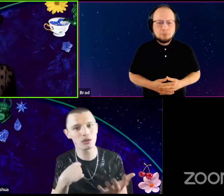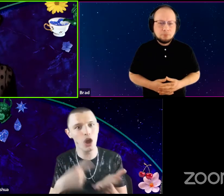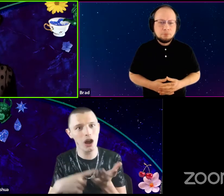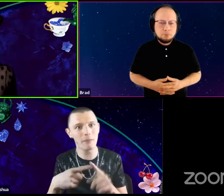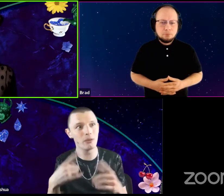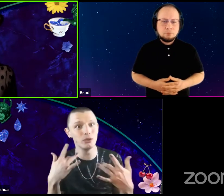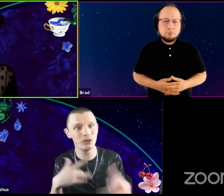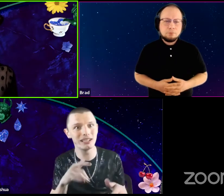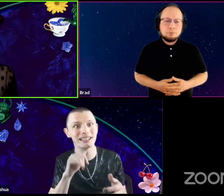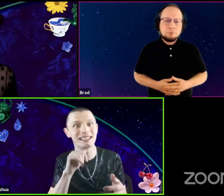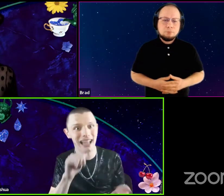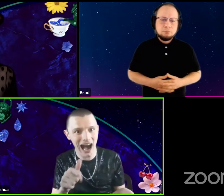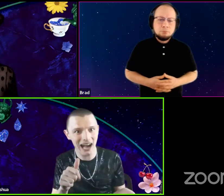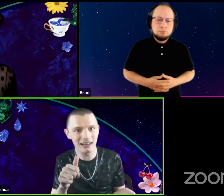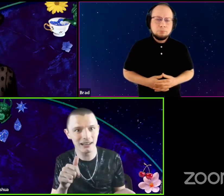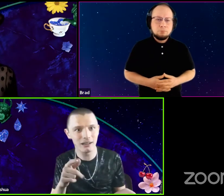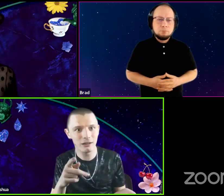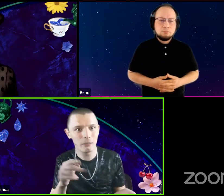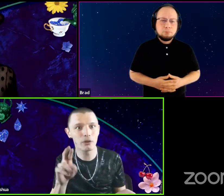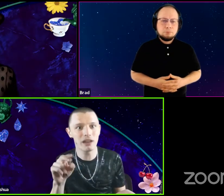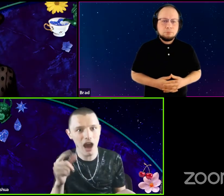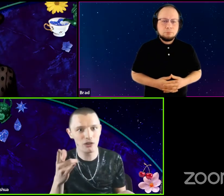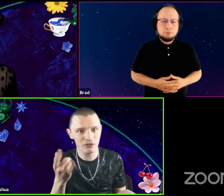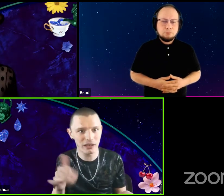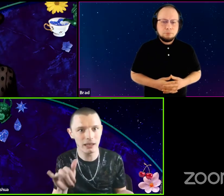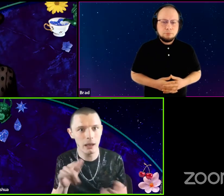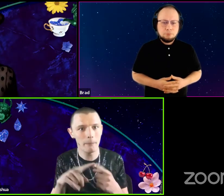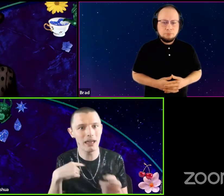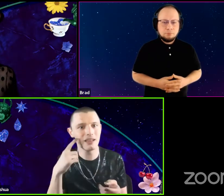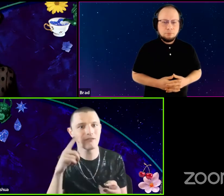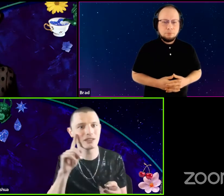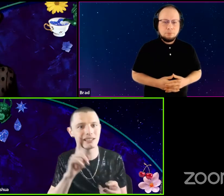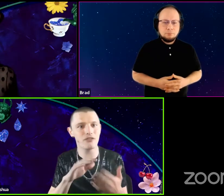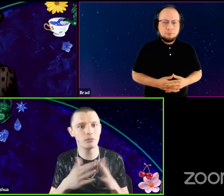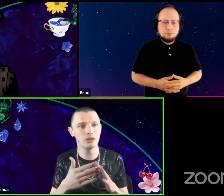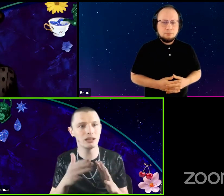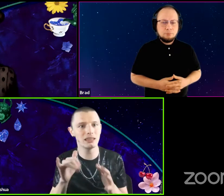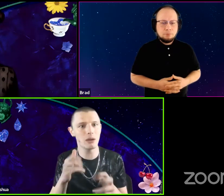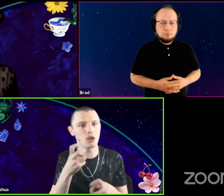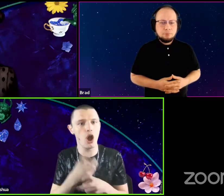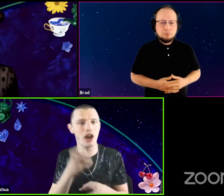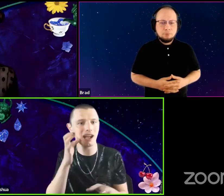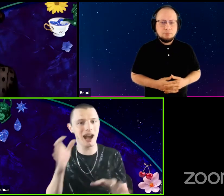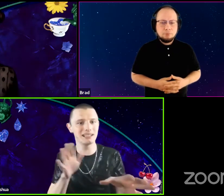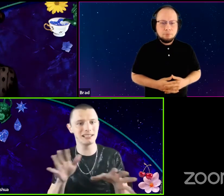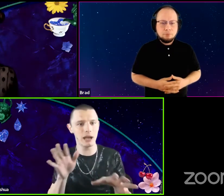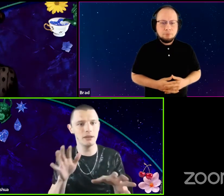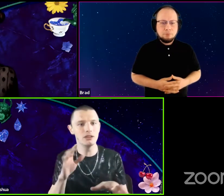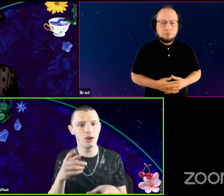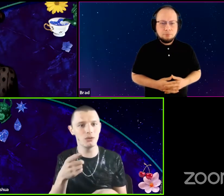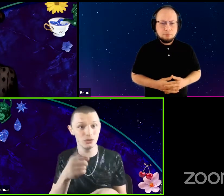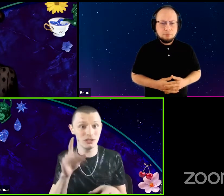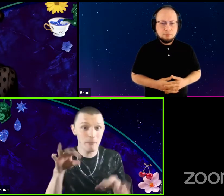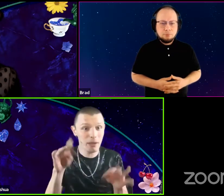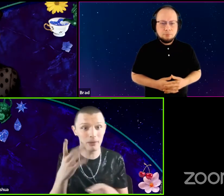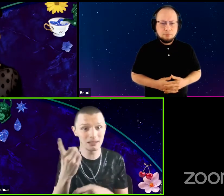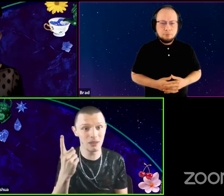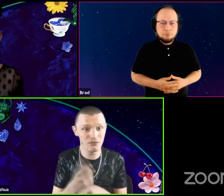about nudity is not pornography. But I think for the deaf community, that was a high concept. So you did pick up on something, right?